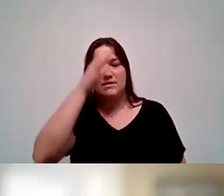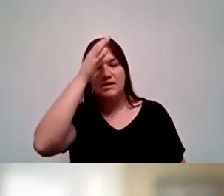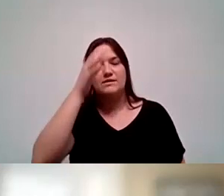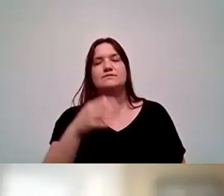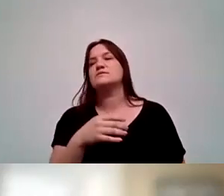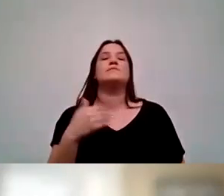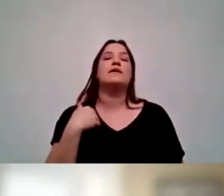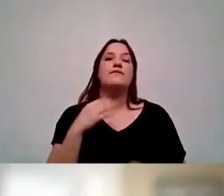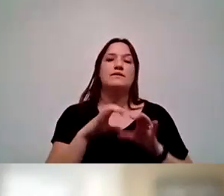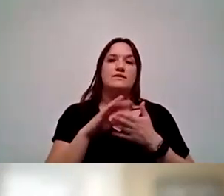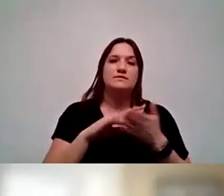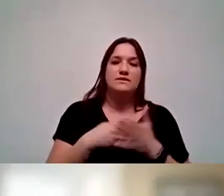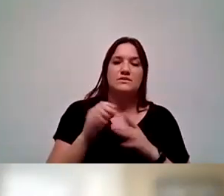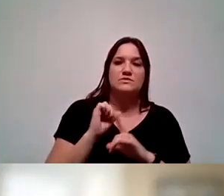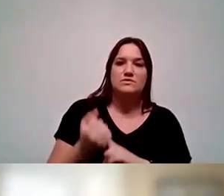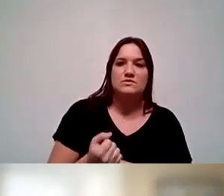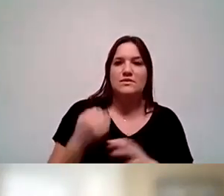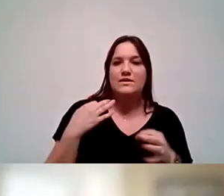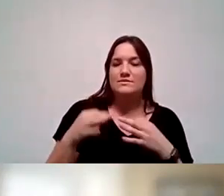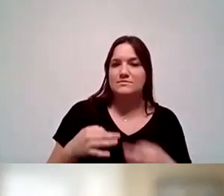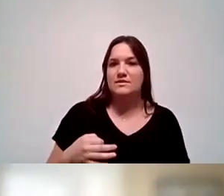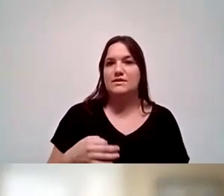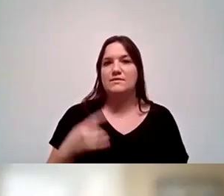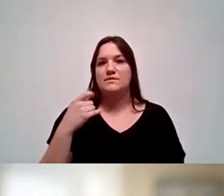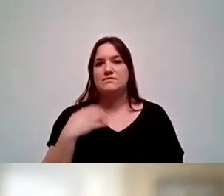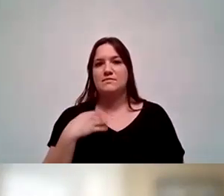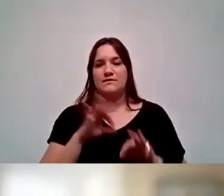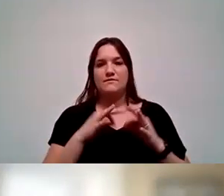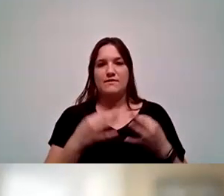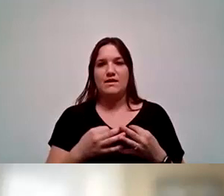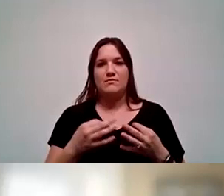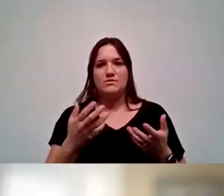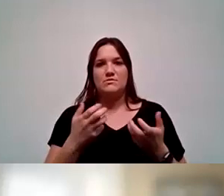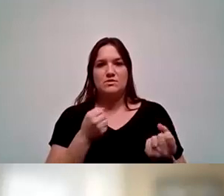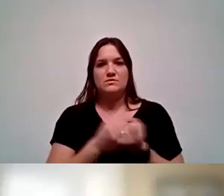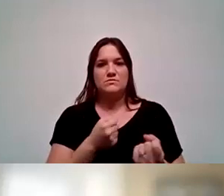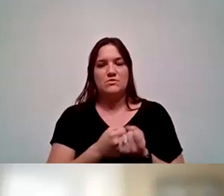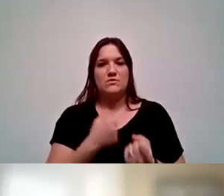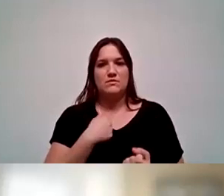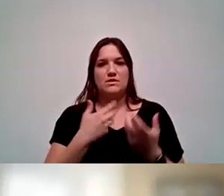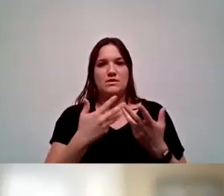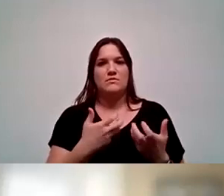class schedules, situations explained, because my family did want to support me. They do want to support me.